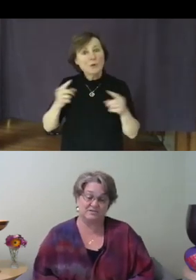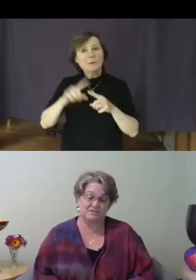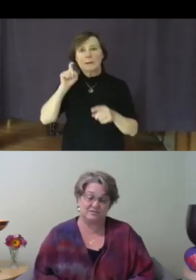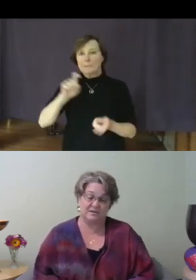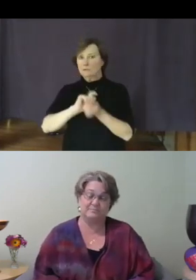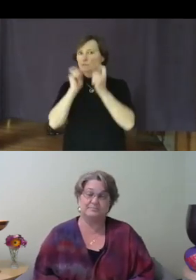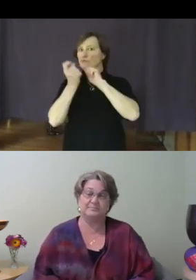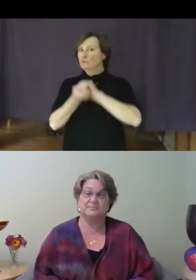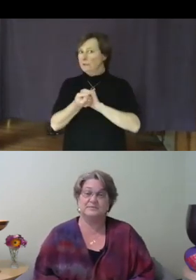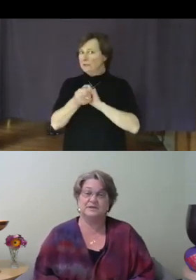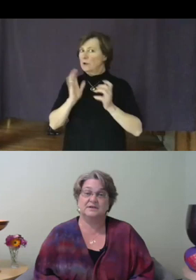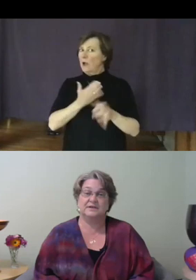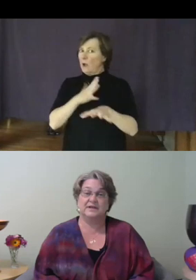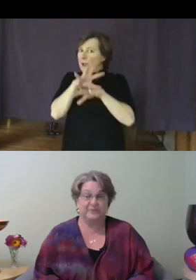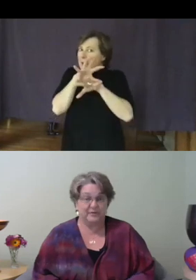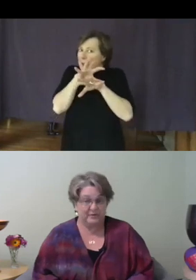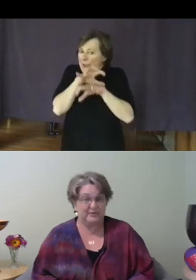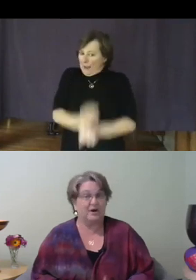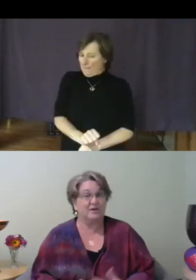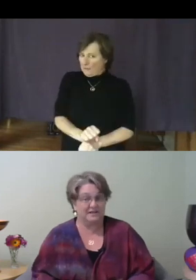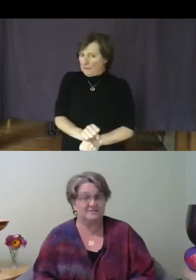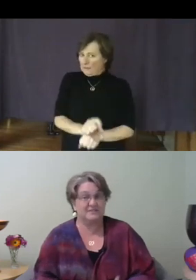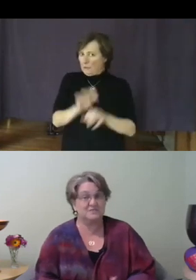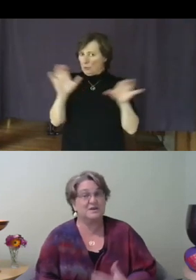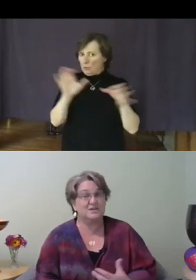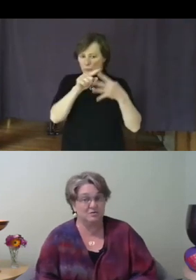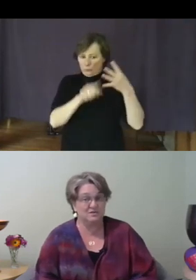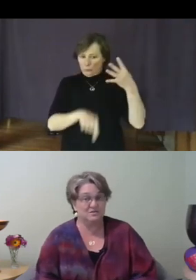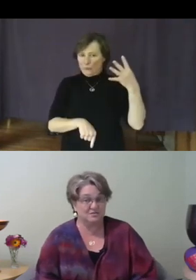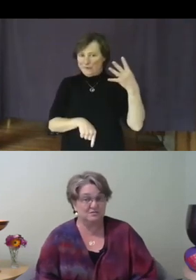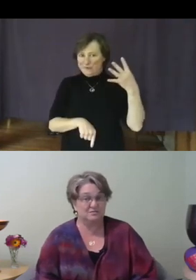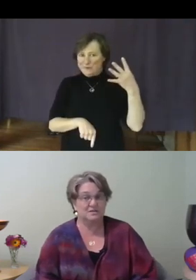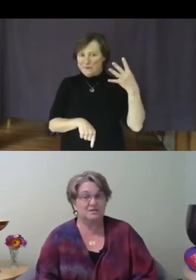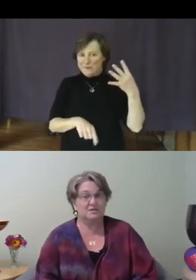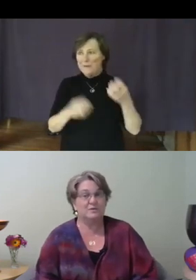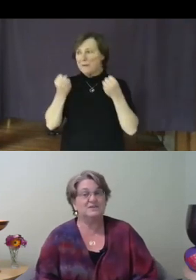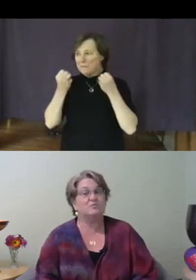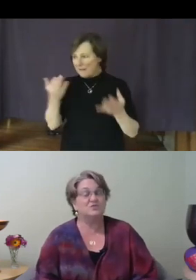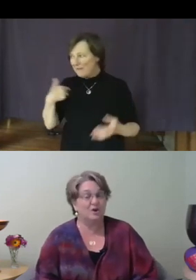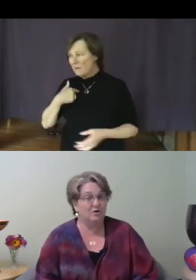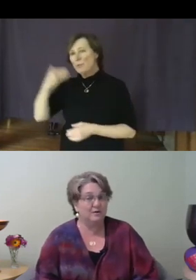do them. And although there are lots of things we know to do, we don't know if